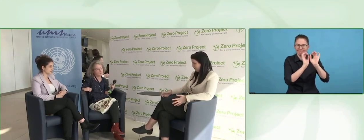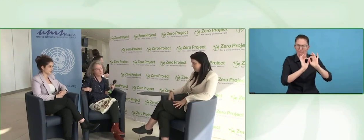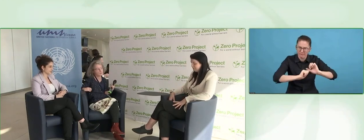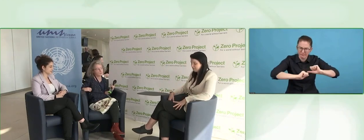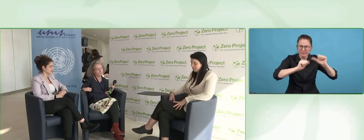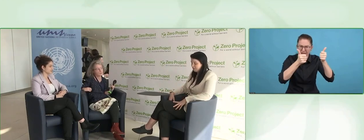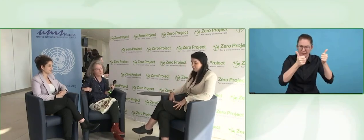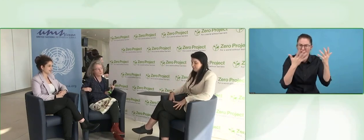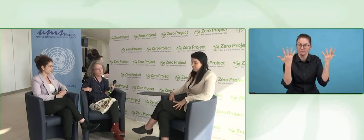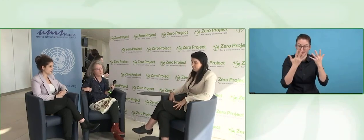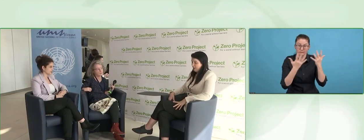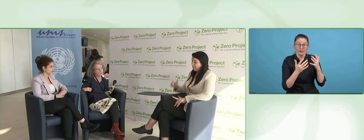it is impossible.